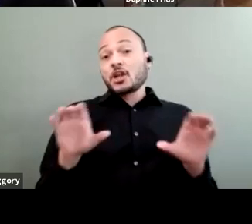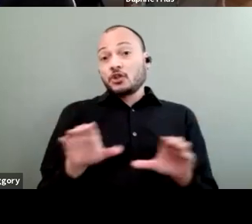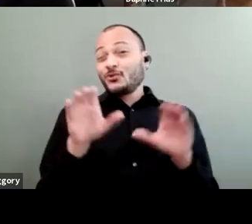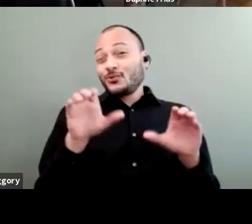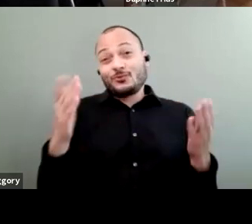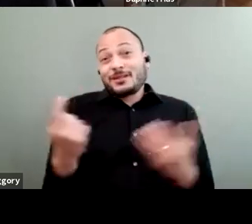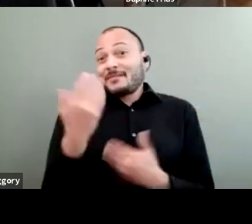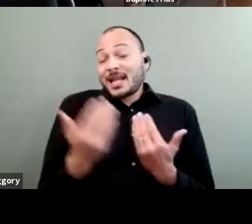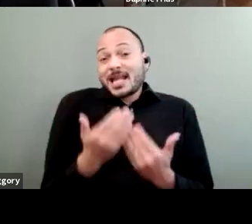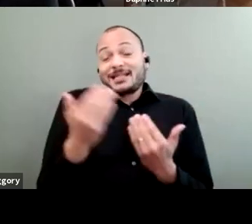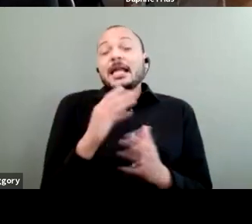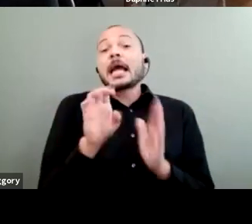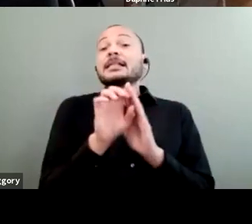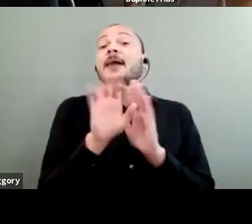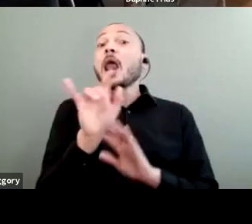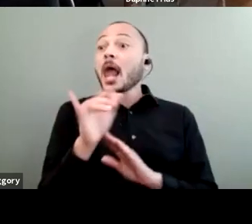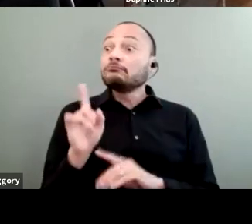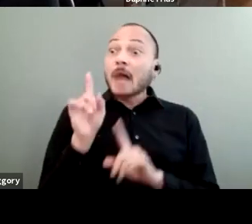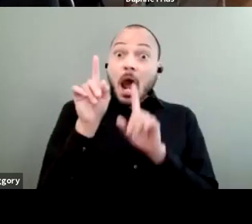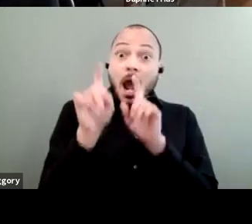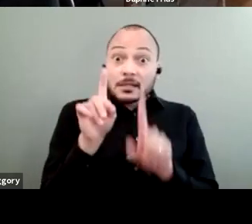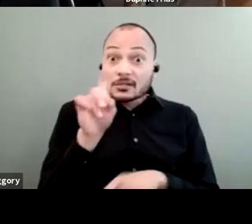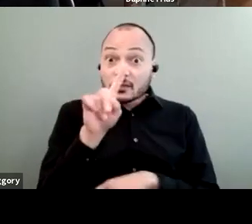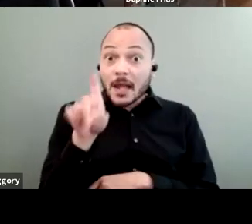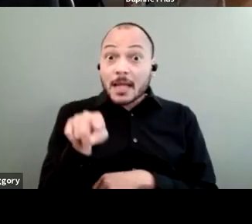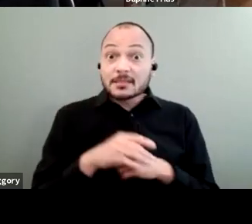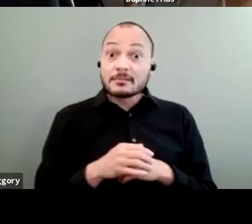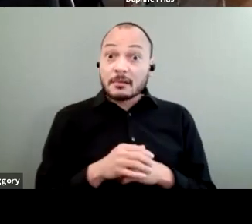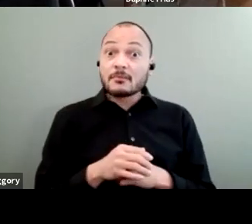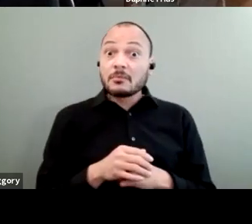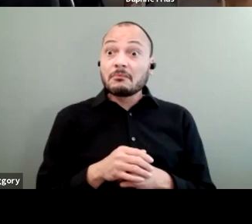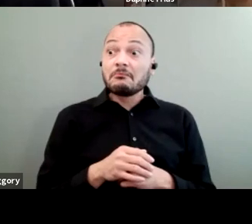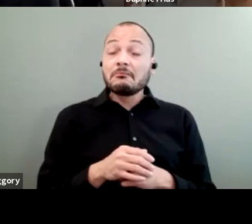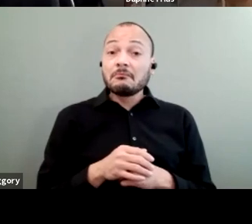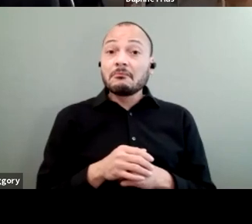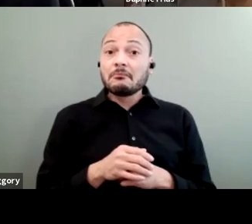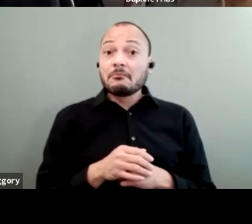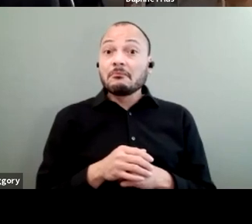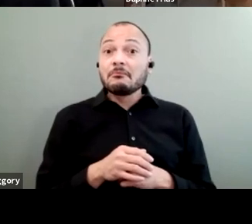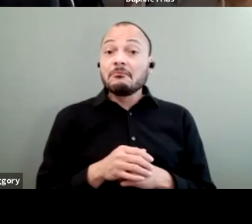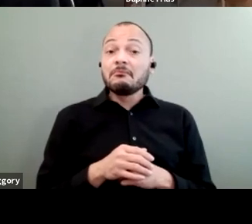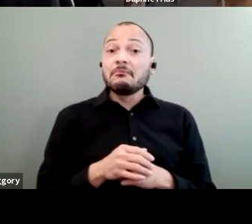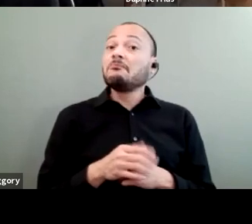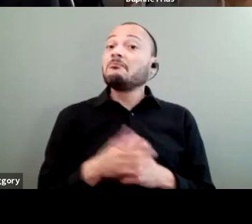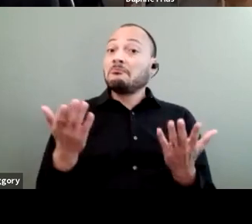For example, asking questions about, "Are there some people with disabilities involved